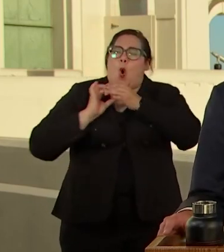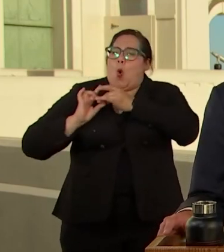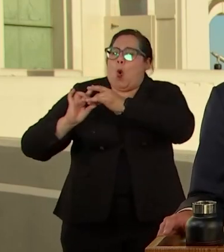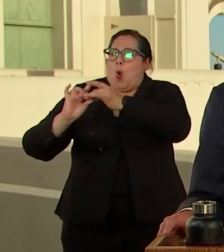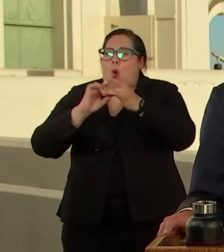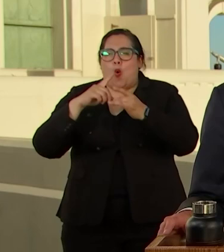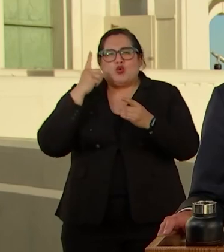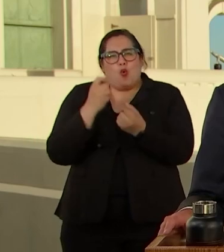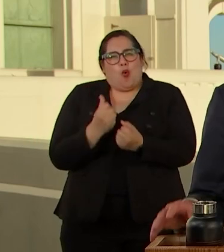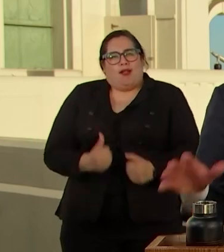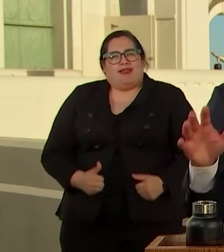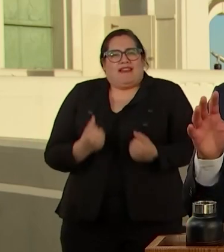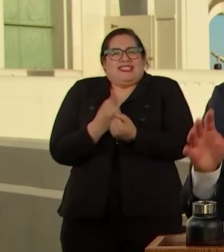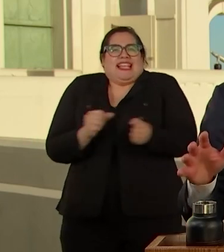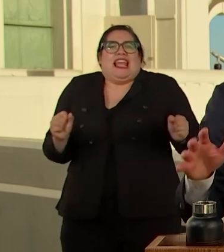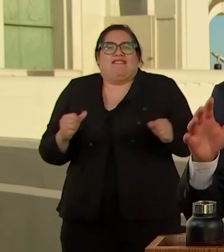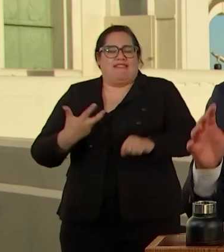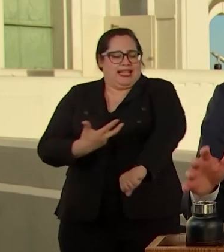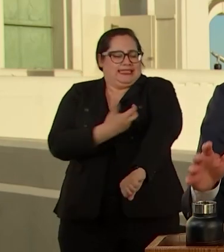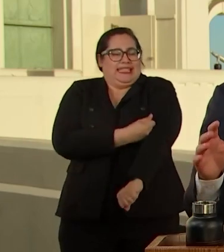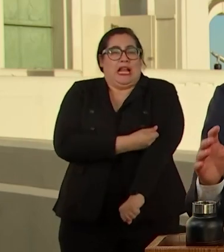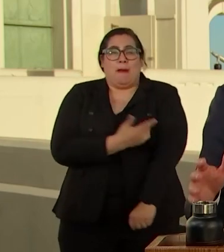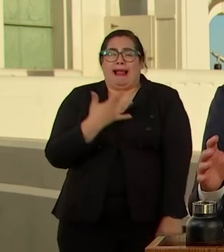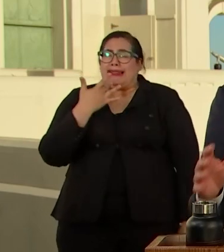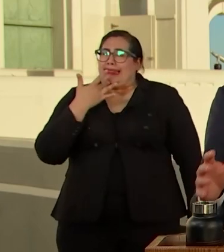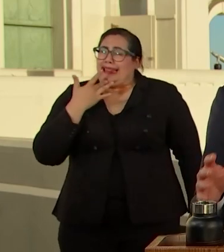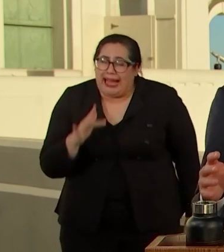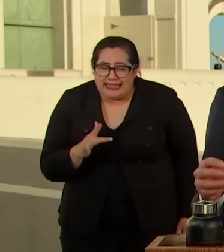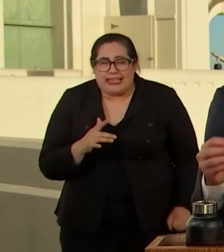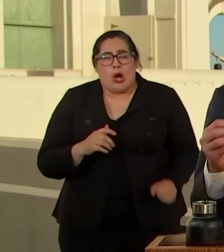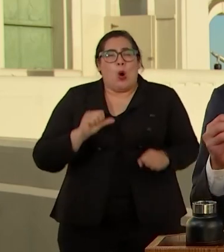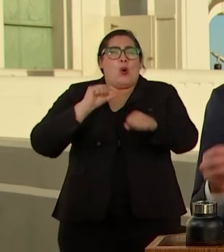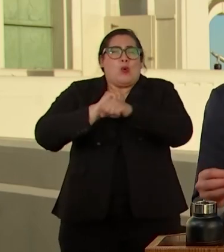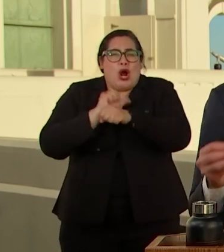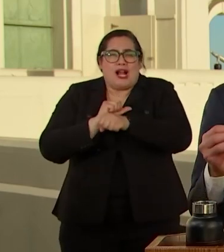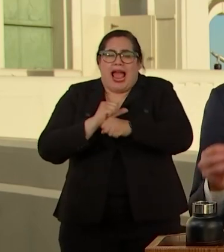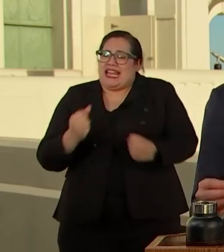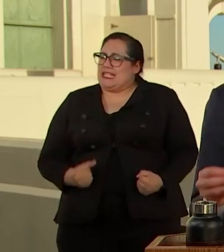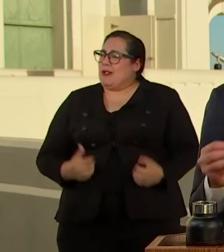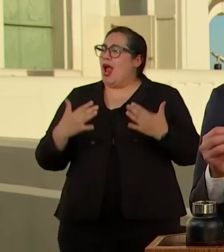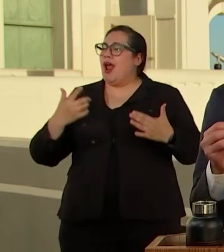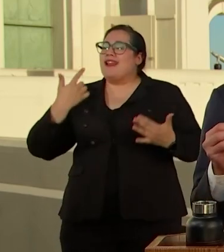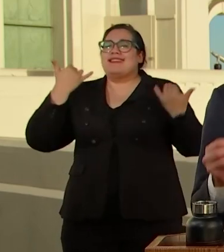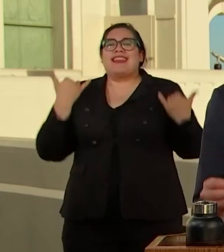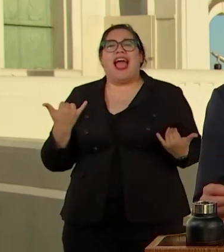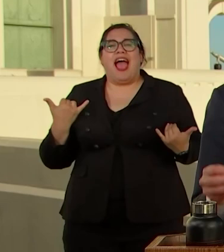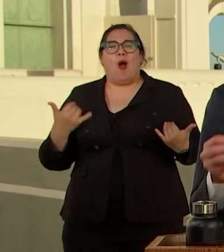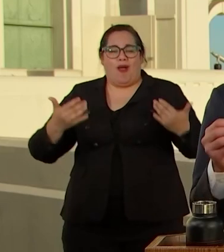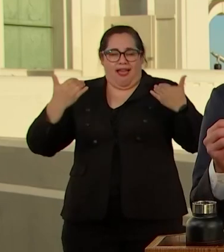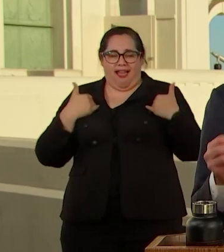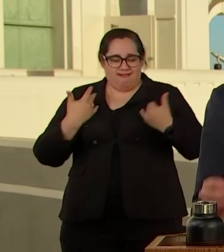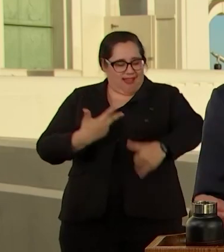AND BY LUCK AND SHEER INSPIRATION, WE WALK AROUND WITH IT IN OUR BODIES TODAY.